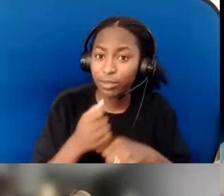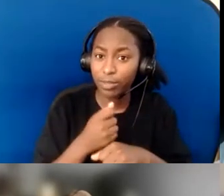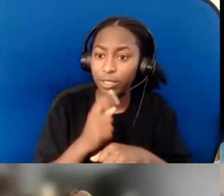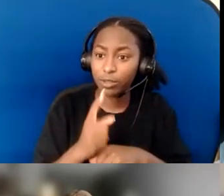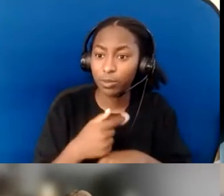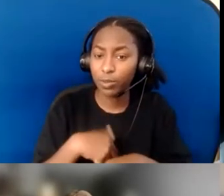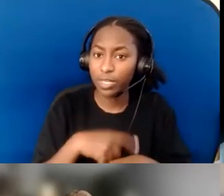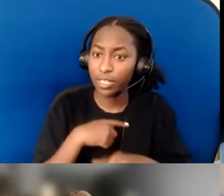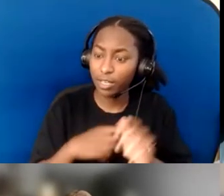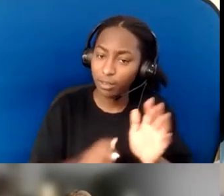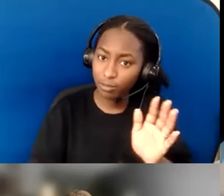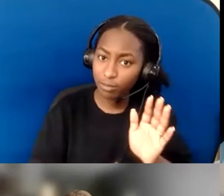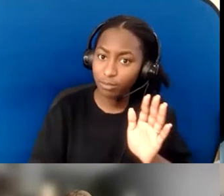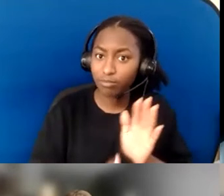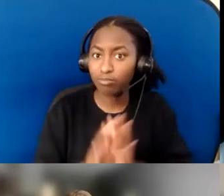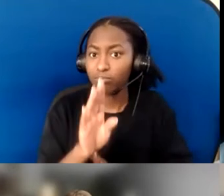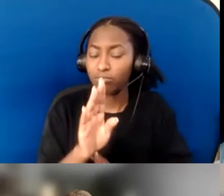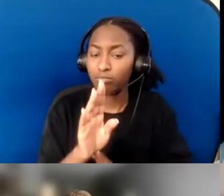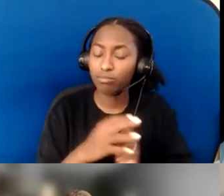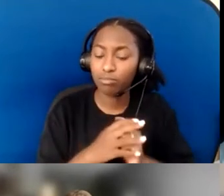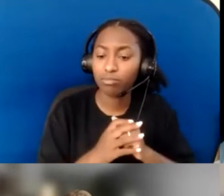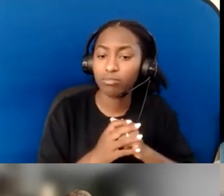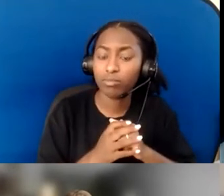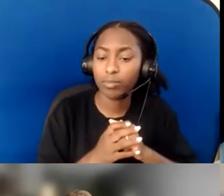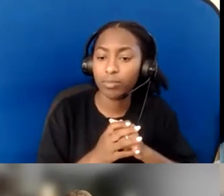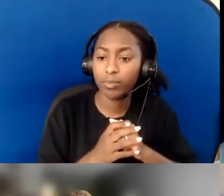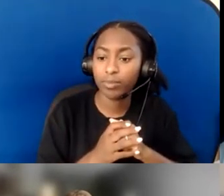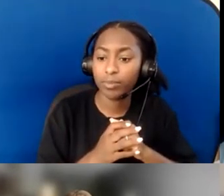So giving those expectations every Sunday.